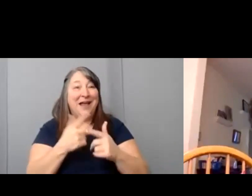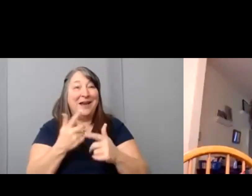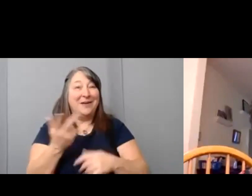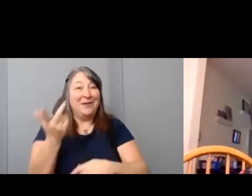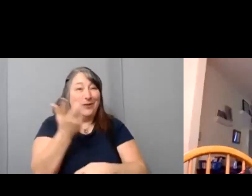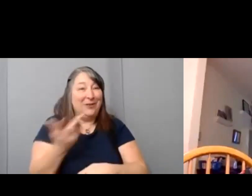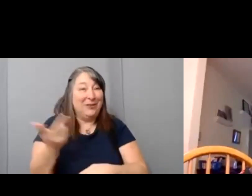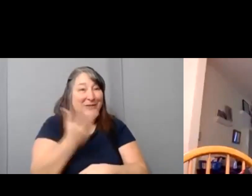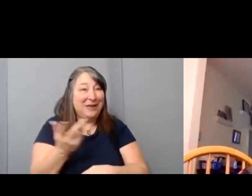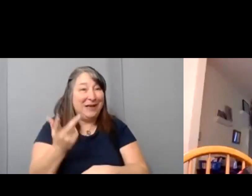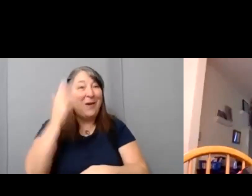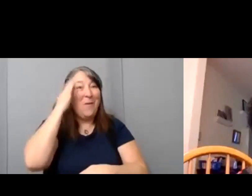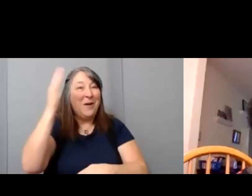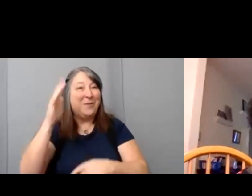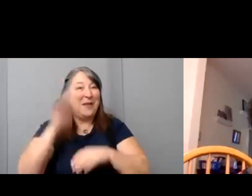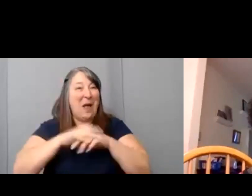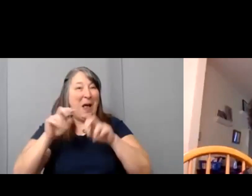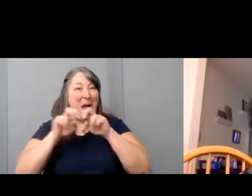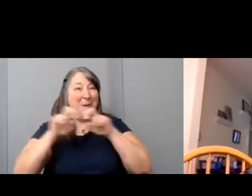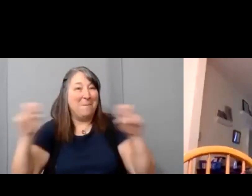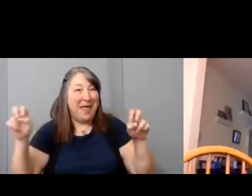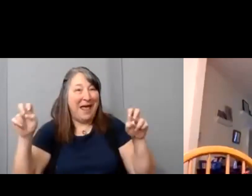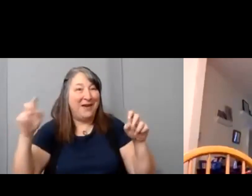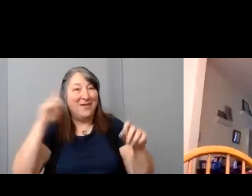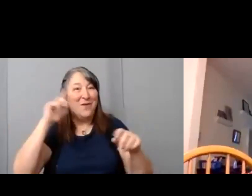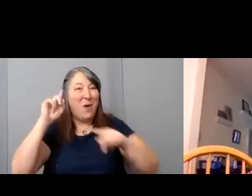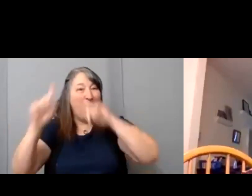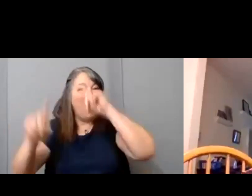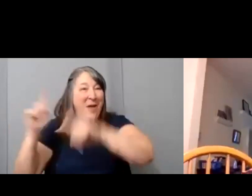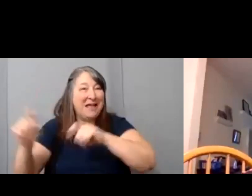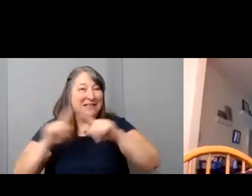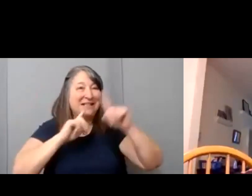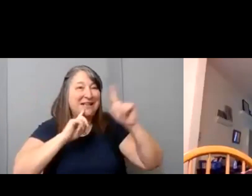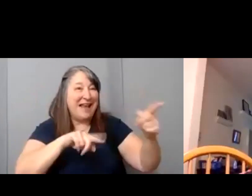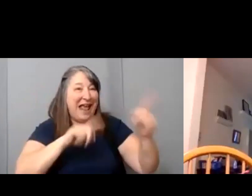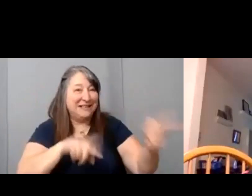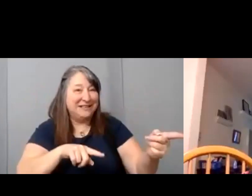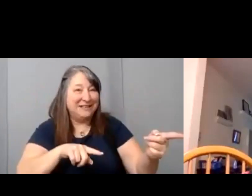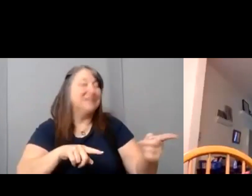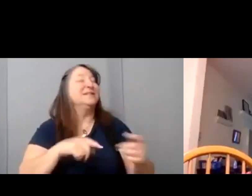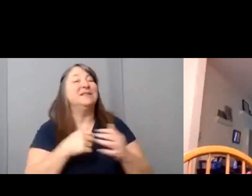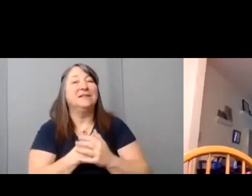like sometimes when I get to do this I